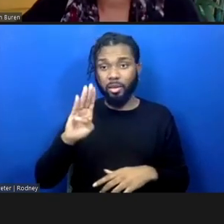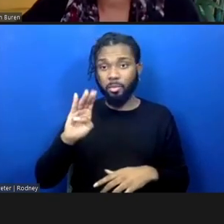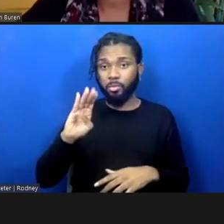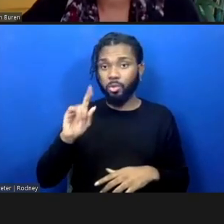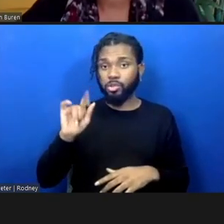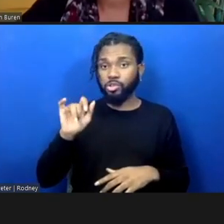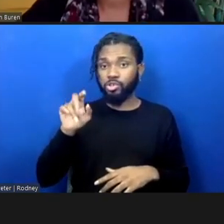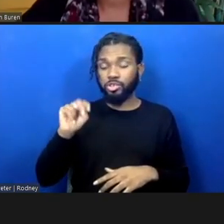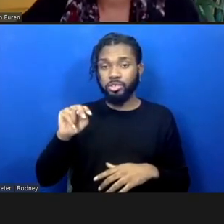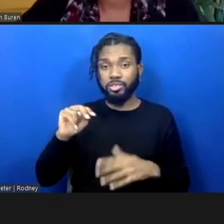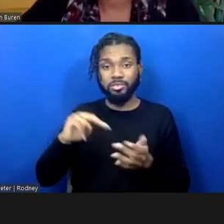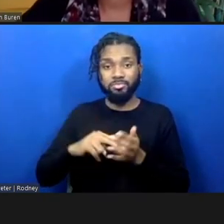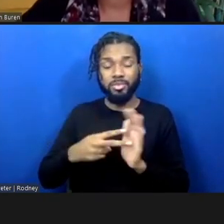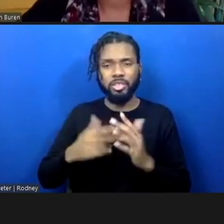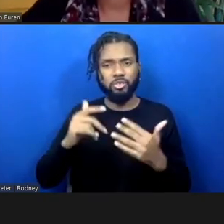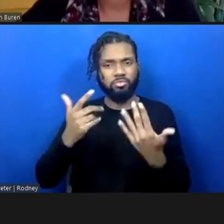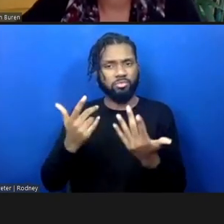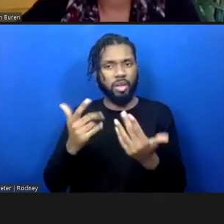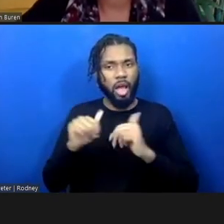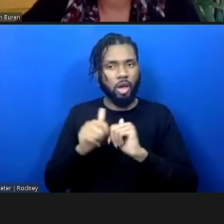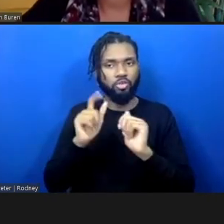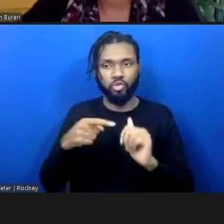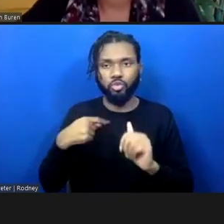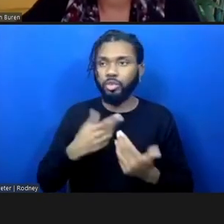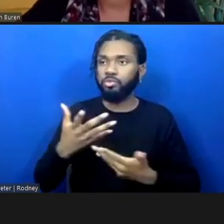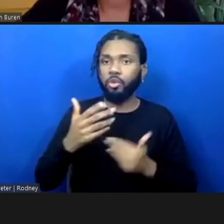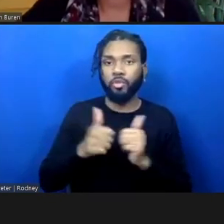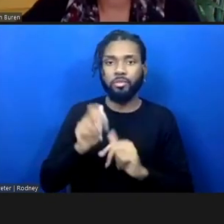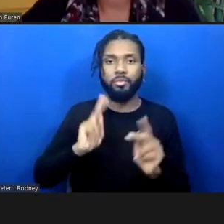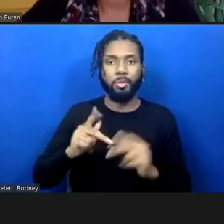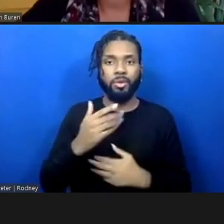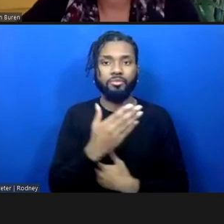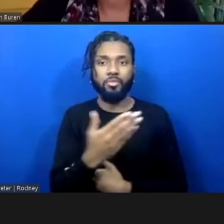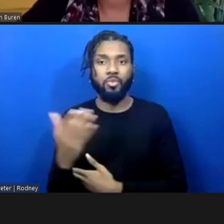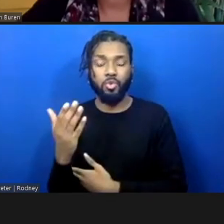we get up in the morning, and putting that into practice?